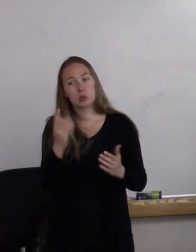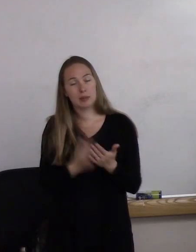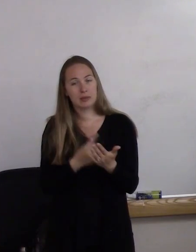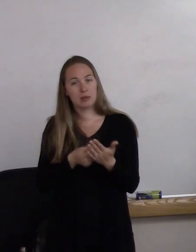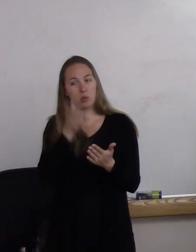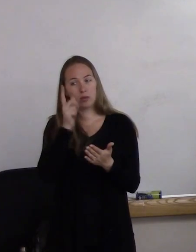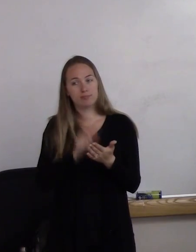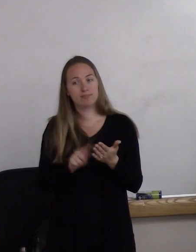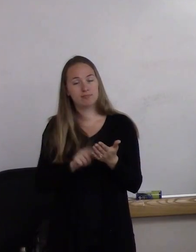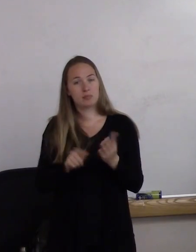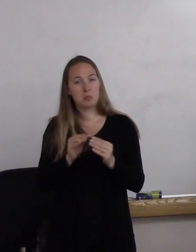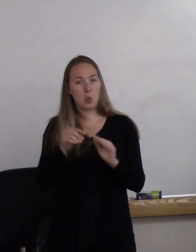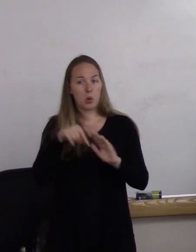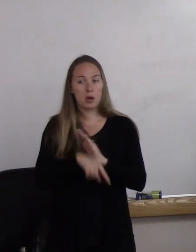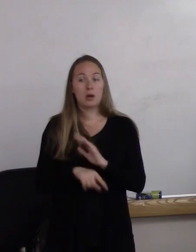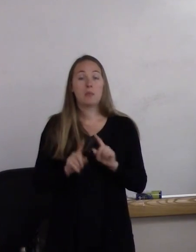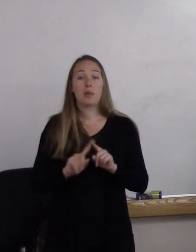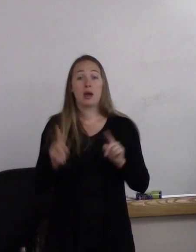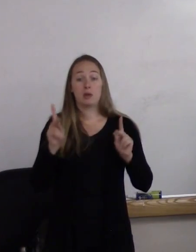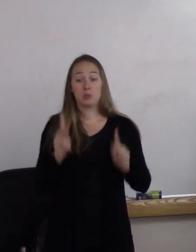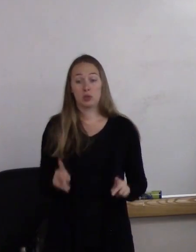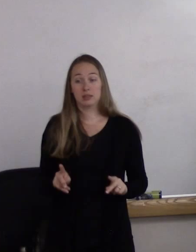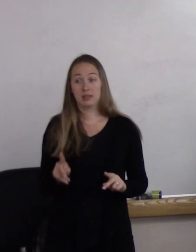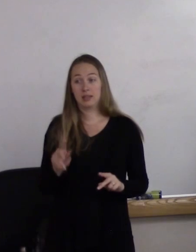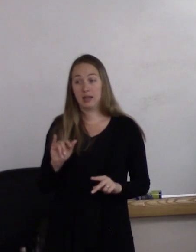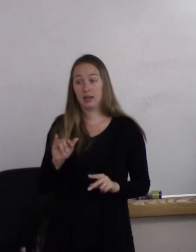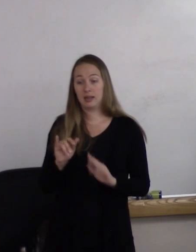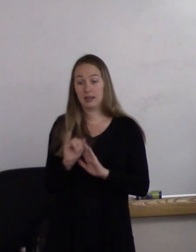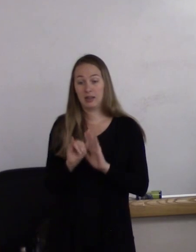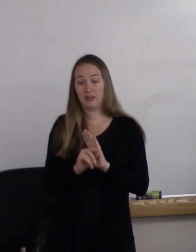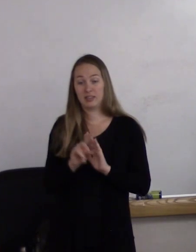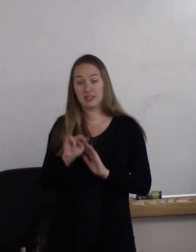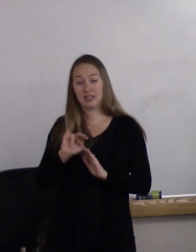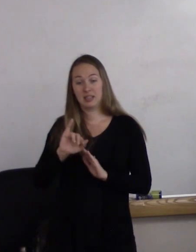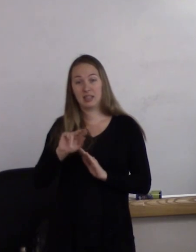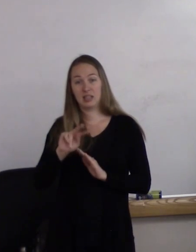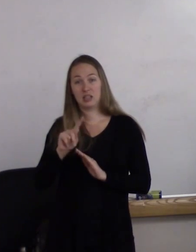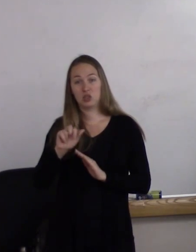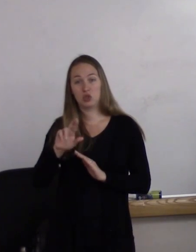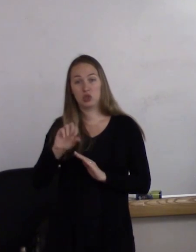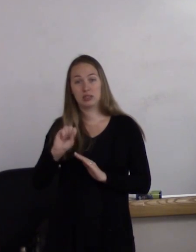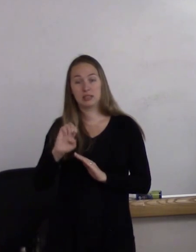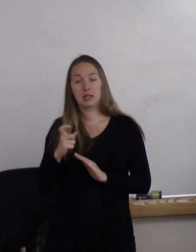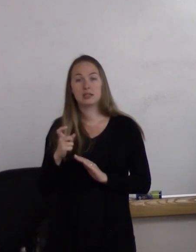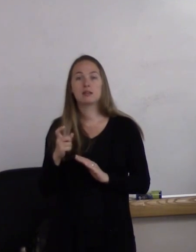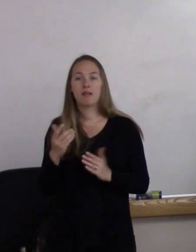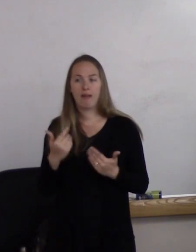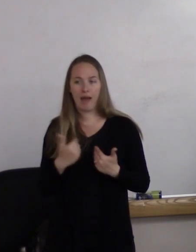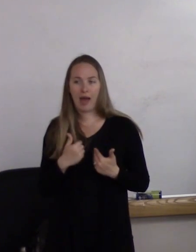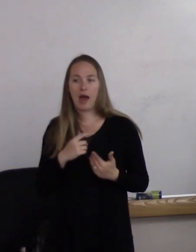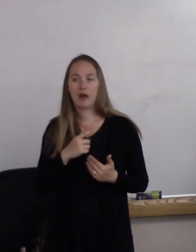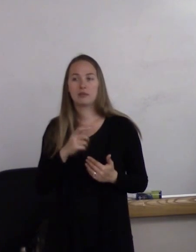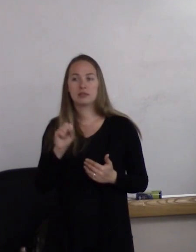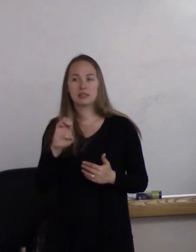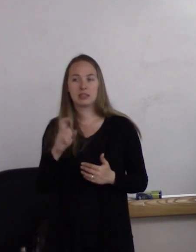But a person who identifies as intersex or who's been born as intersex literally has sex characteristics of both.